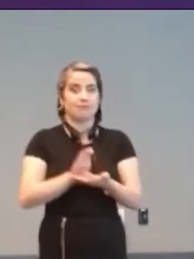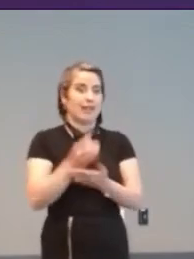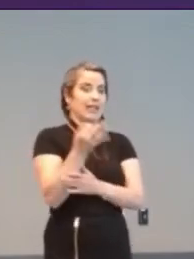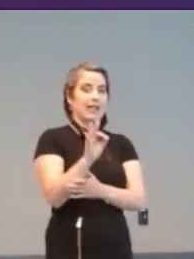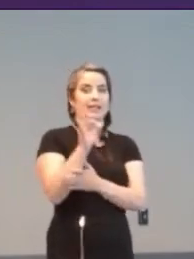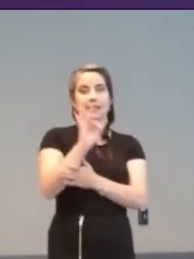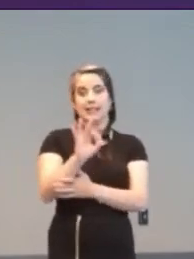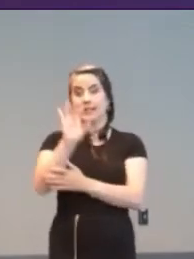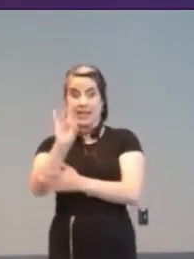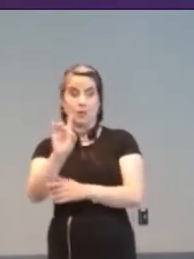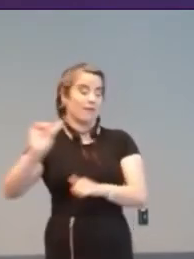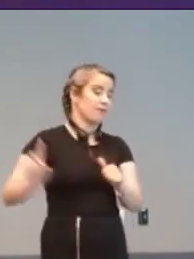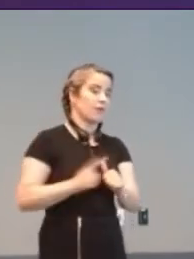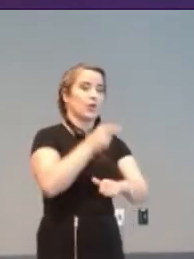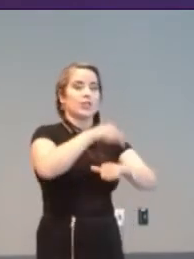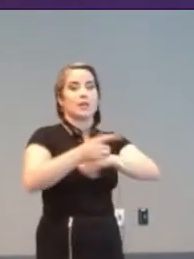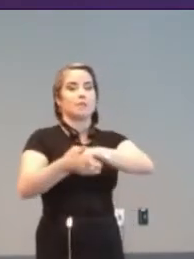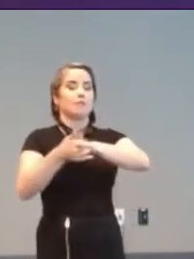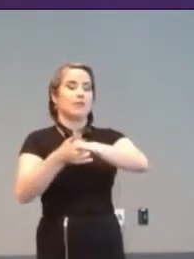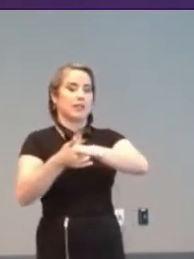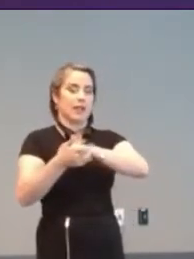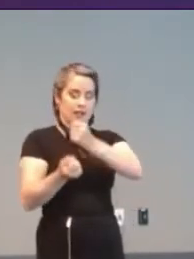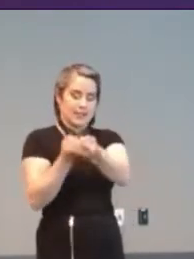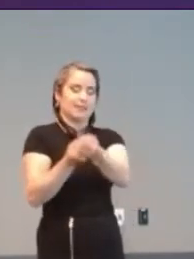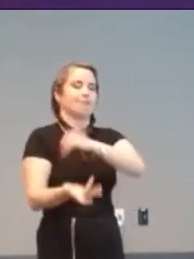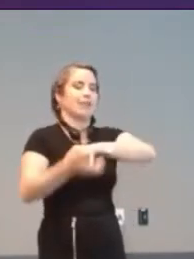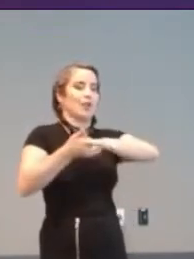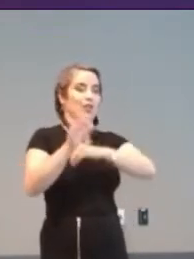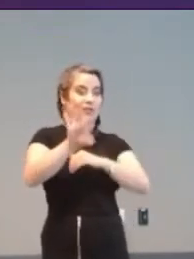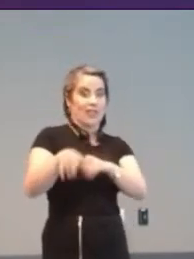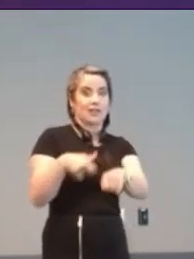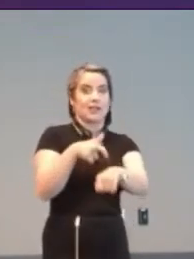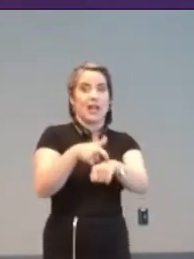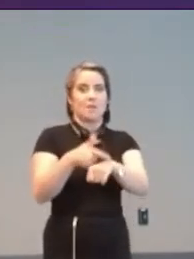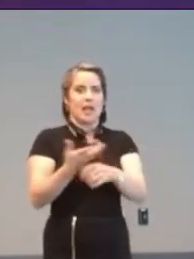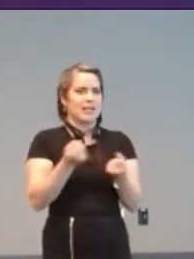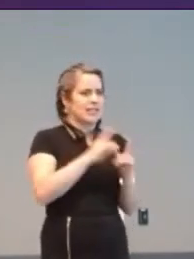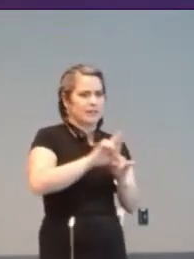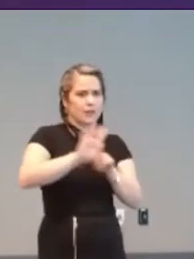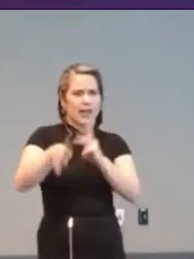assistive technology charity. Radio offered a source of of connection to the modern world